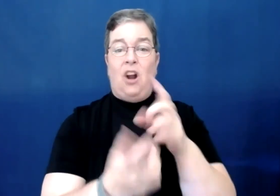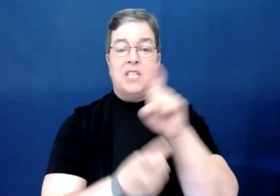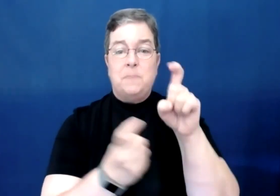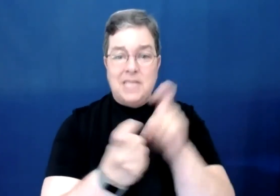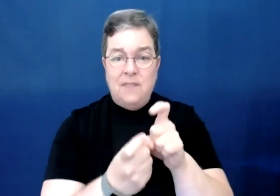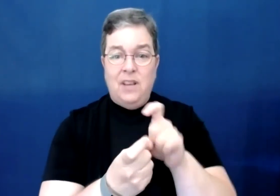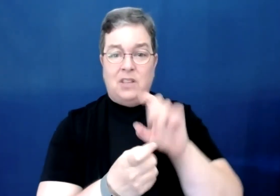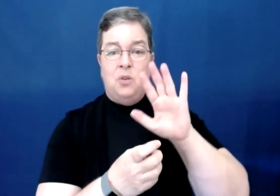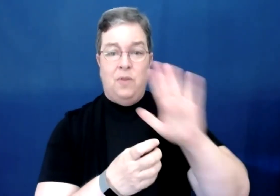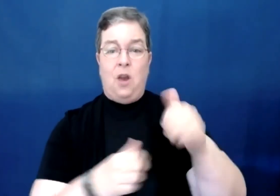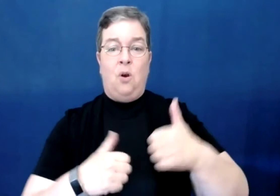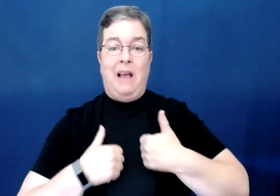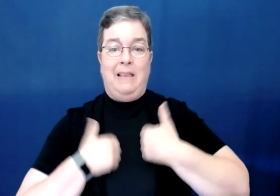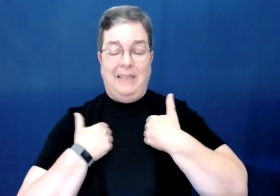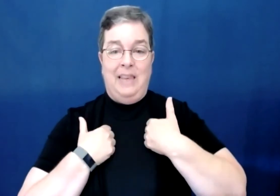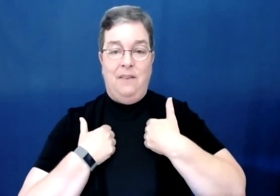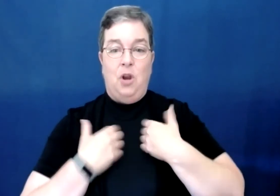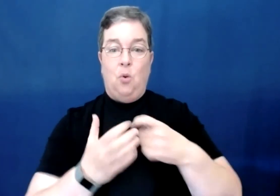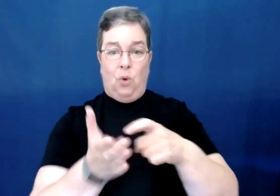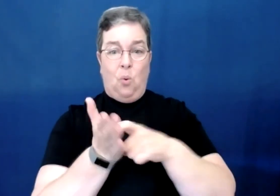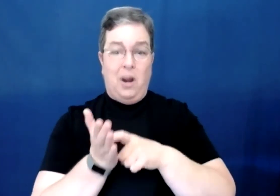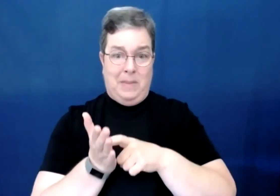specific to their lived requirements.